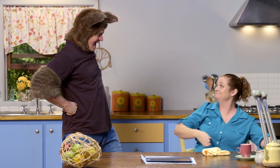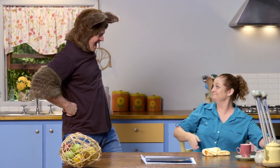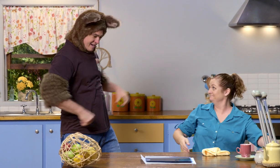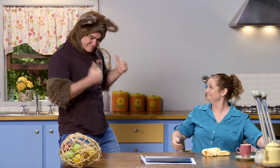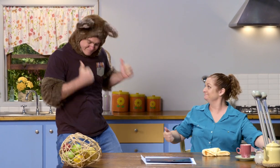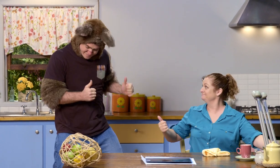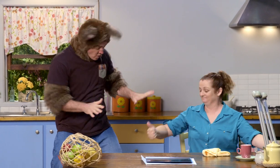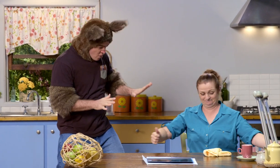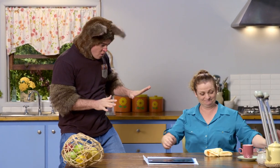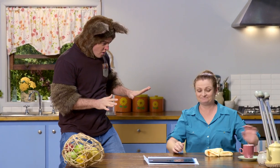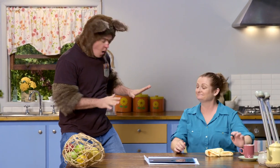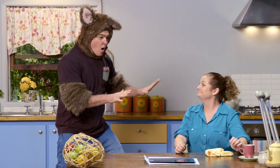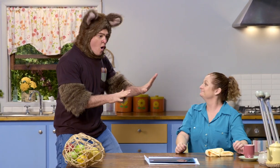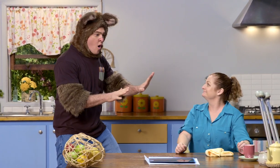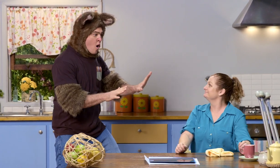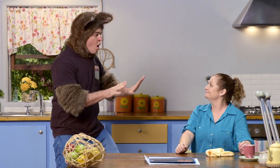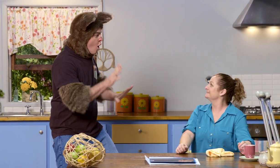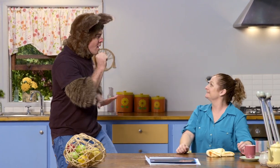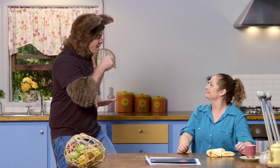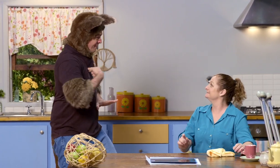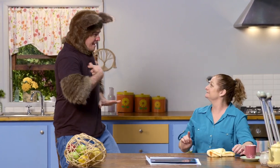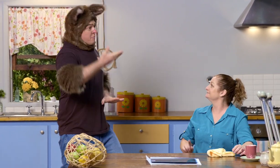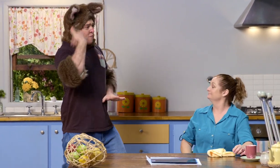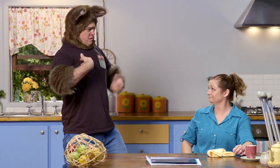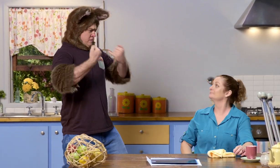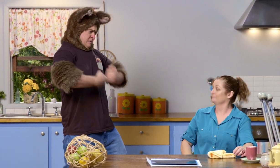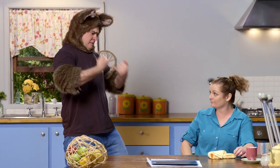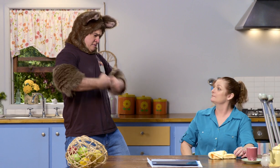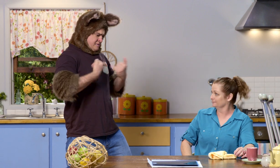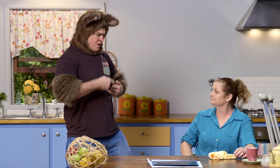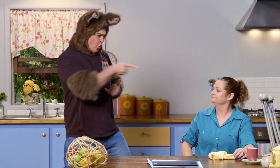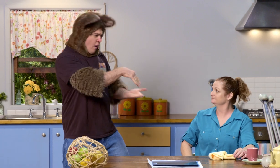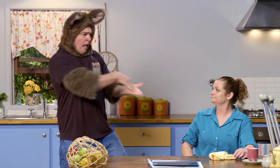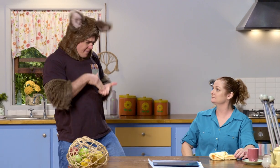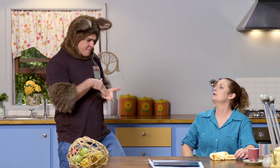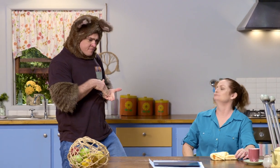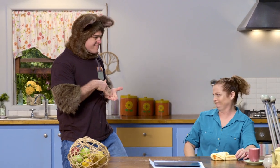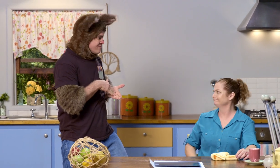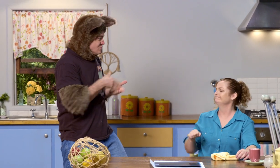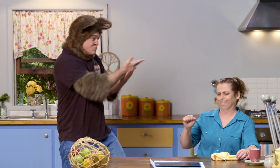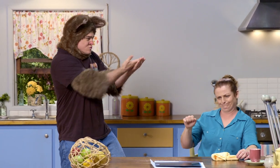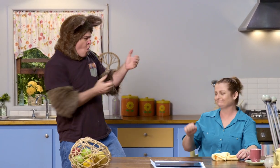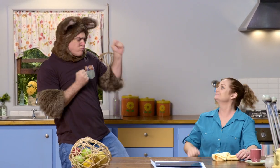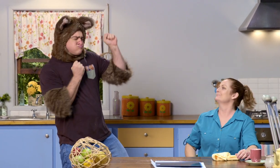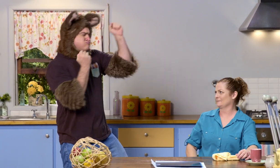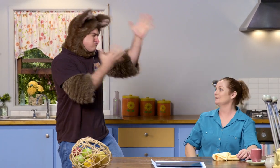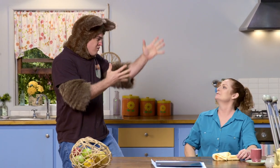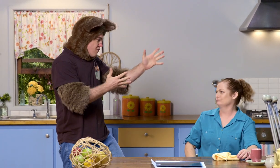Great. Oh. (GASPS) Sally, I can remember. Before, when I was sick, you would help me by telling me a story.